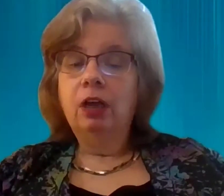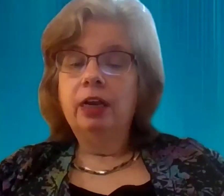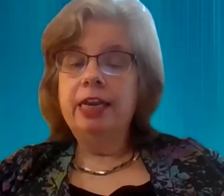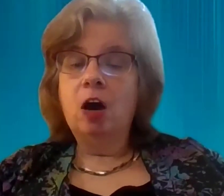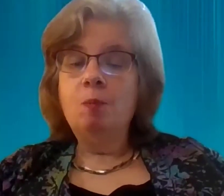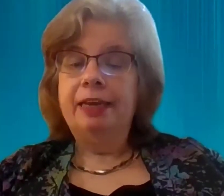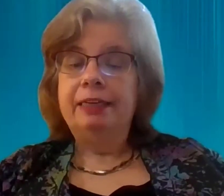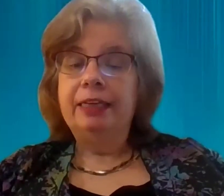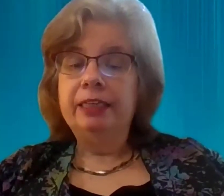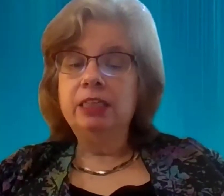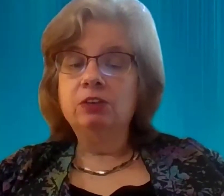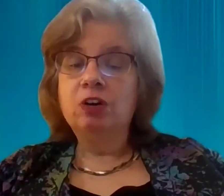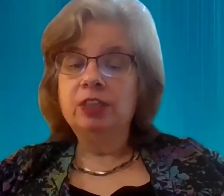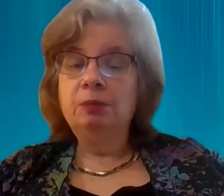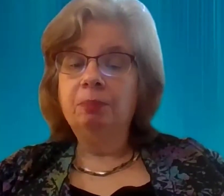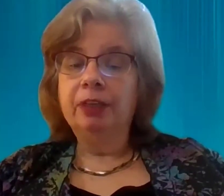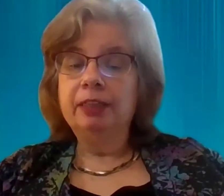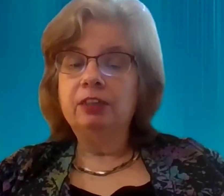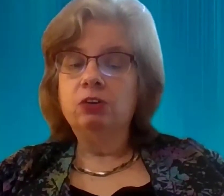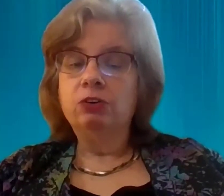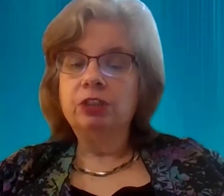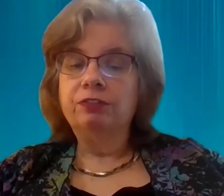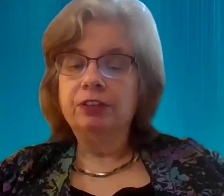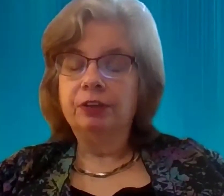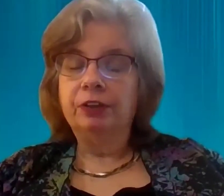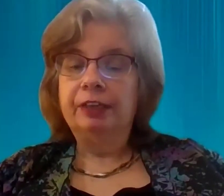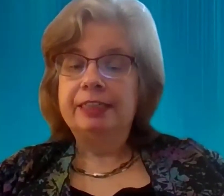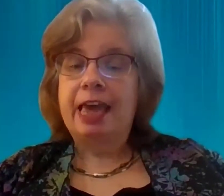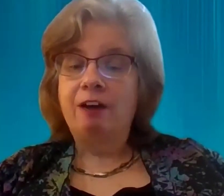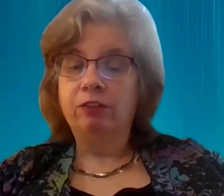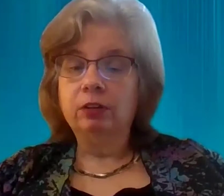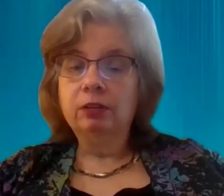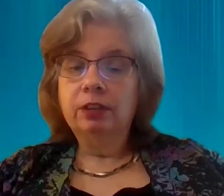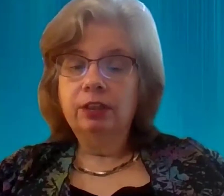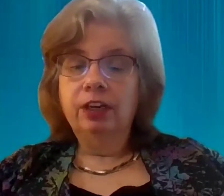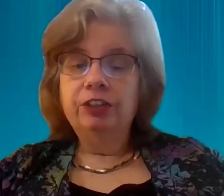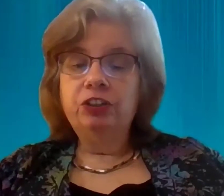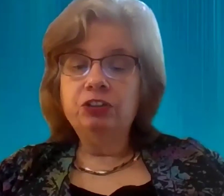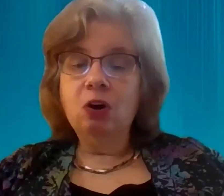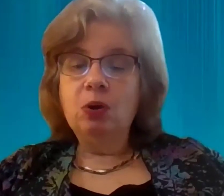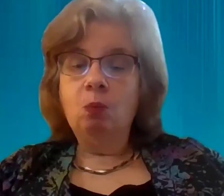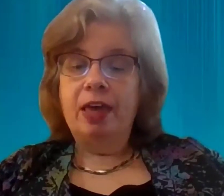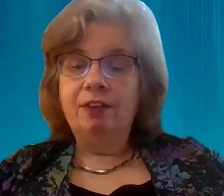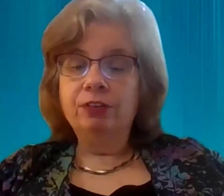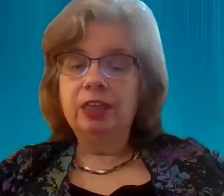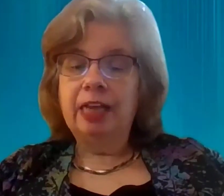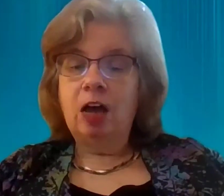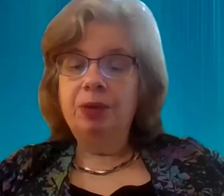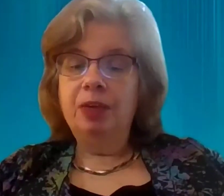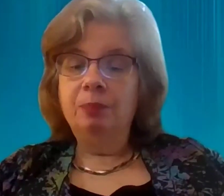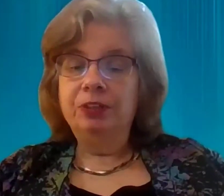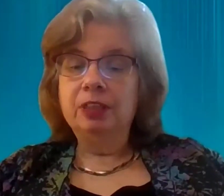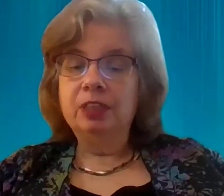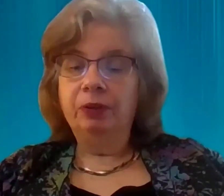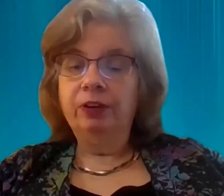now make it easier for us to be placed in nursing facilities than ever... Did you know that weavers allow people disabilities